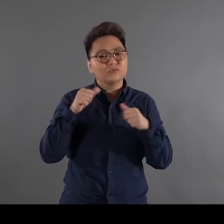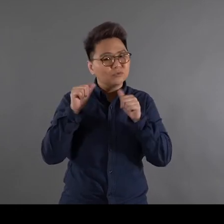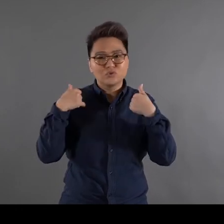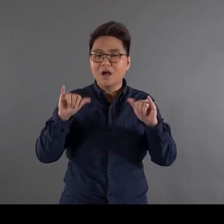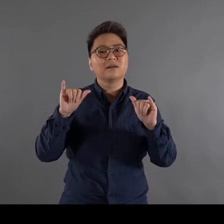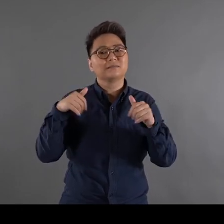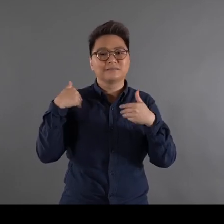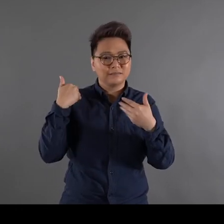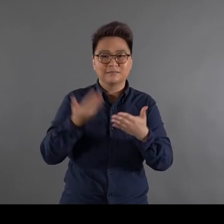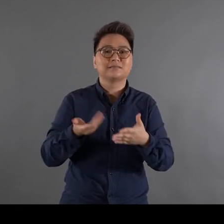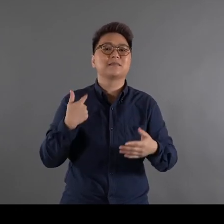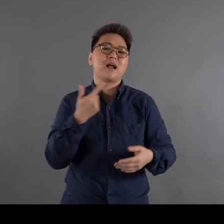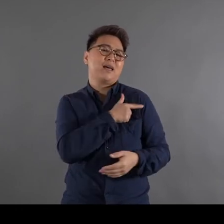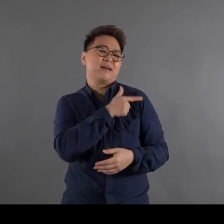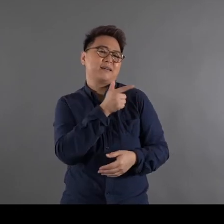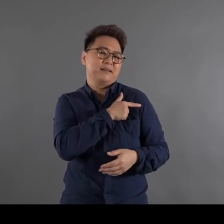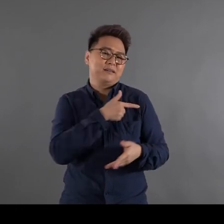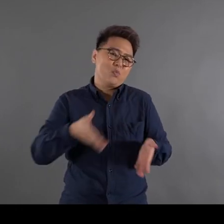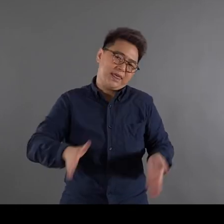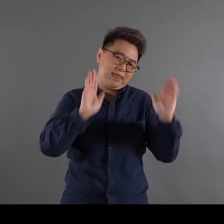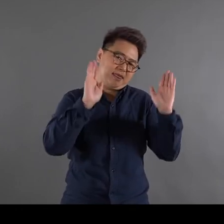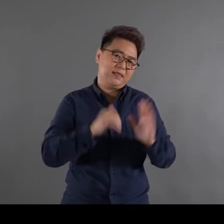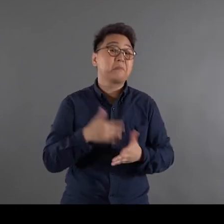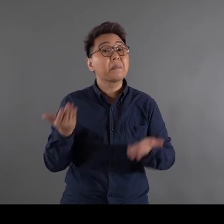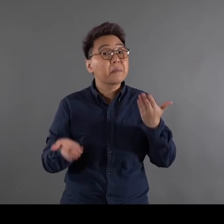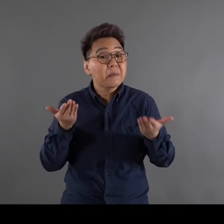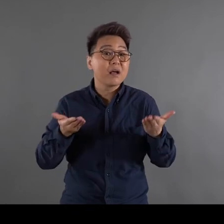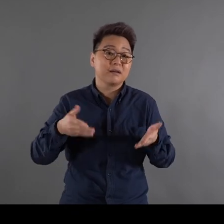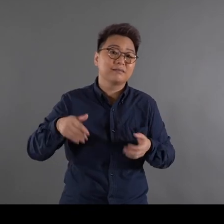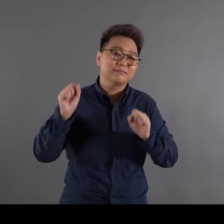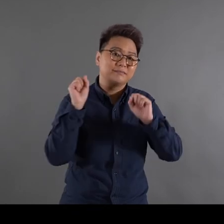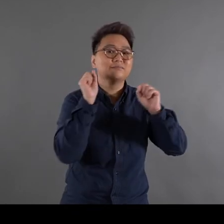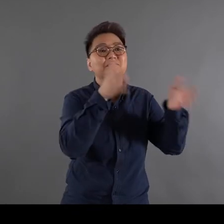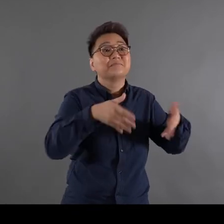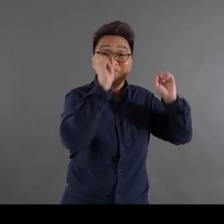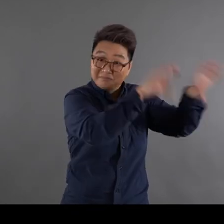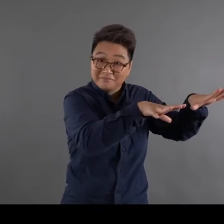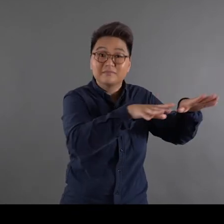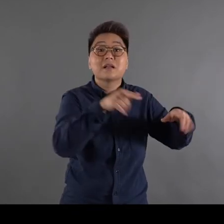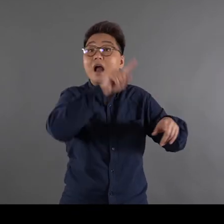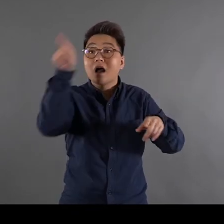in a much lazier way I just put them on the street corner Anyone could take them if they liked